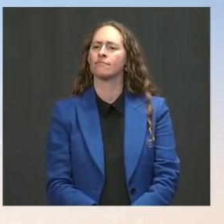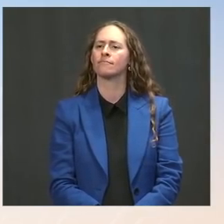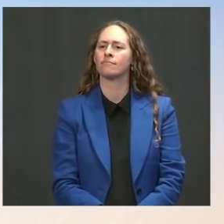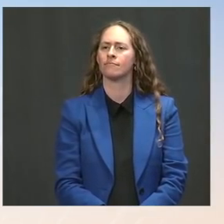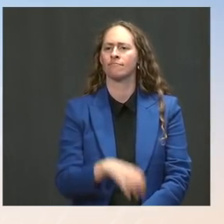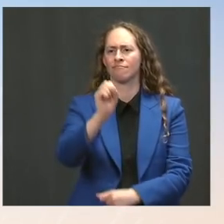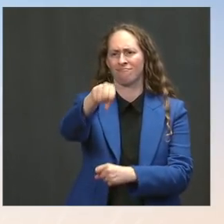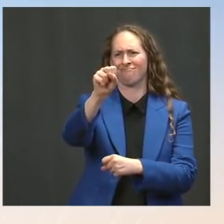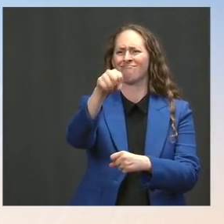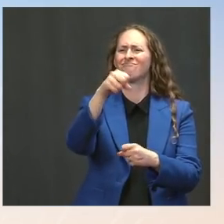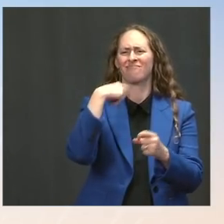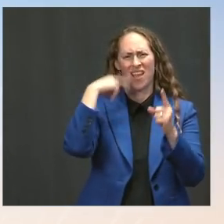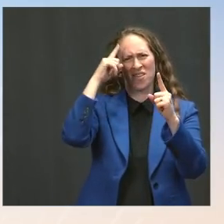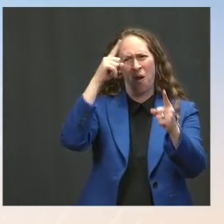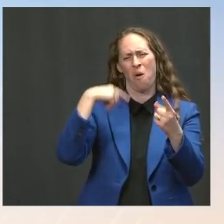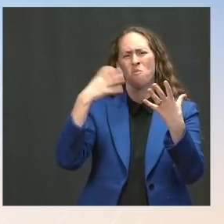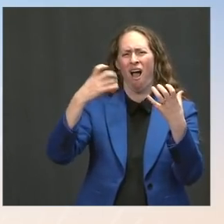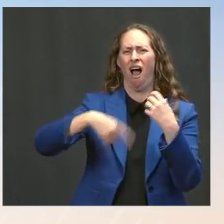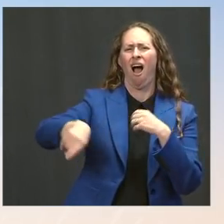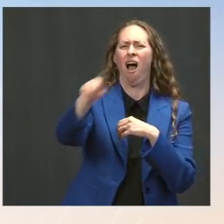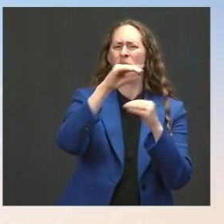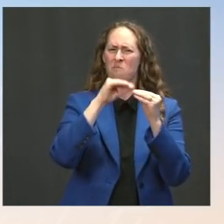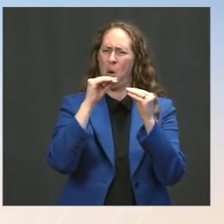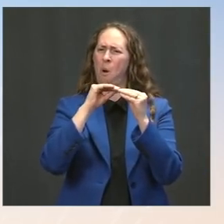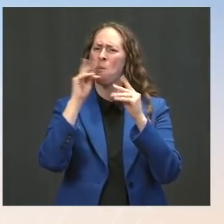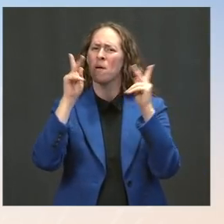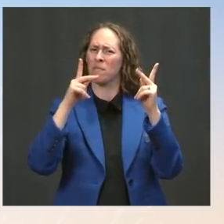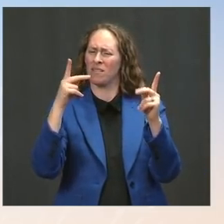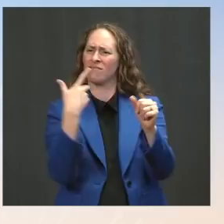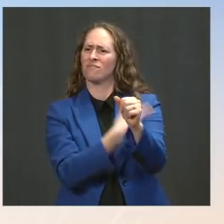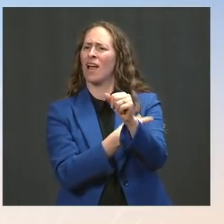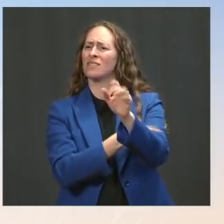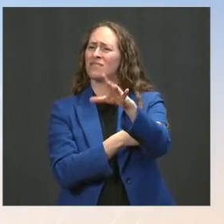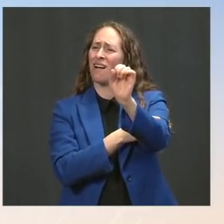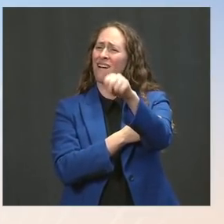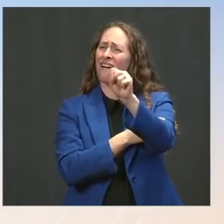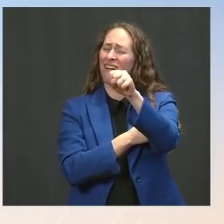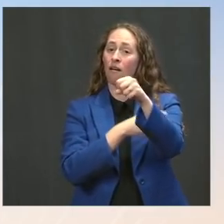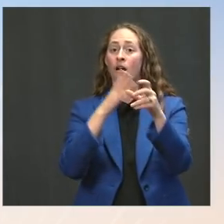We don't. And the President certainly recognizes that he is not always the right voice